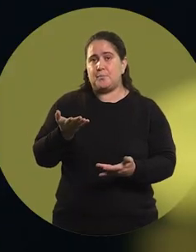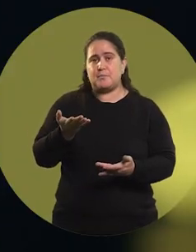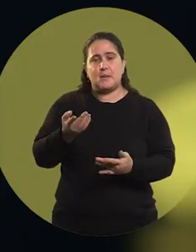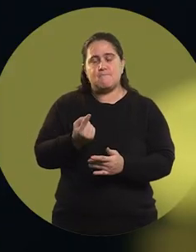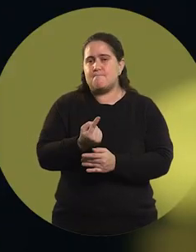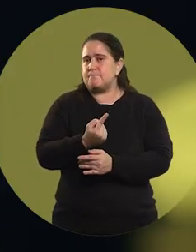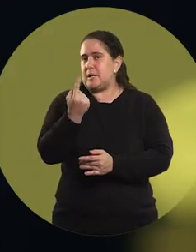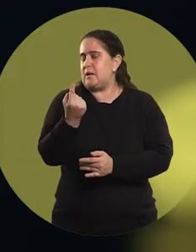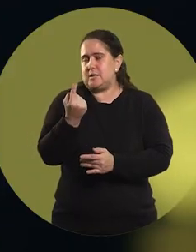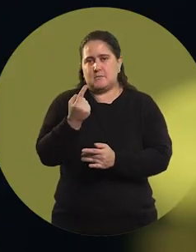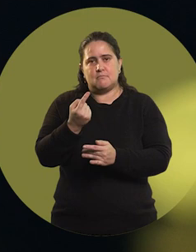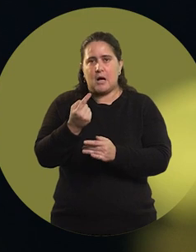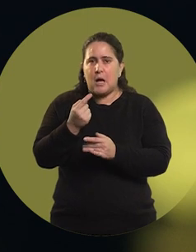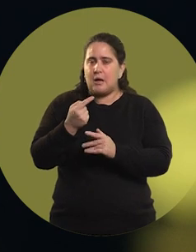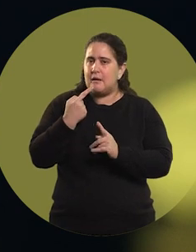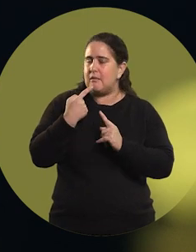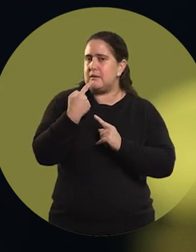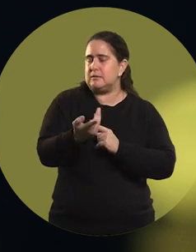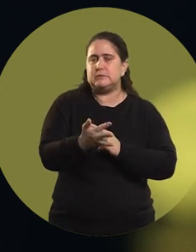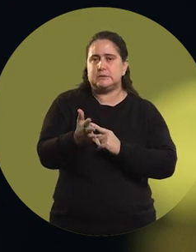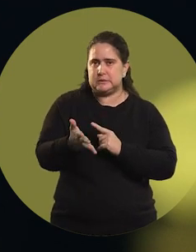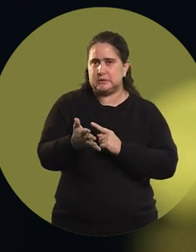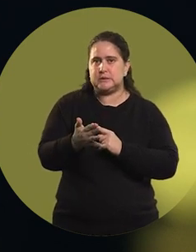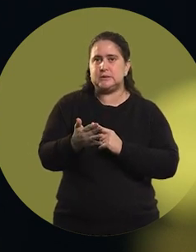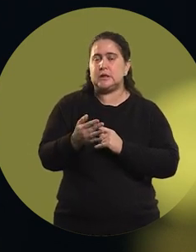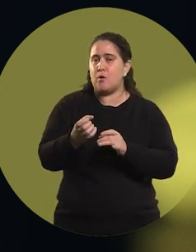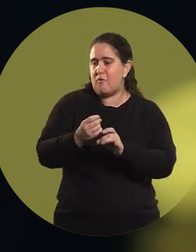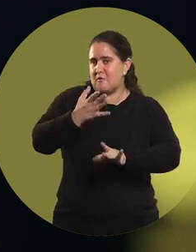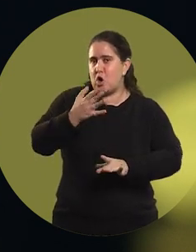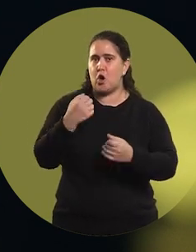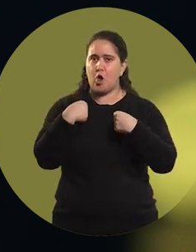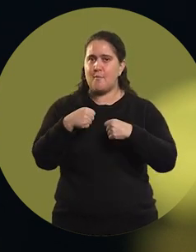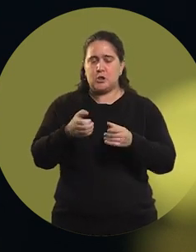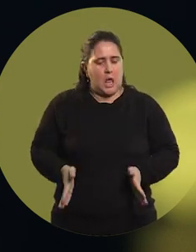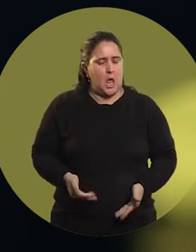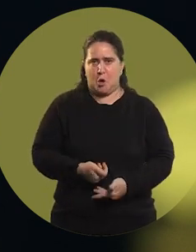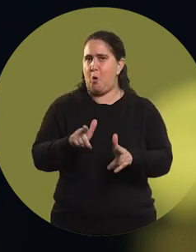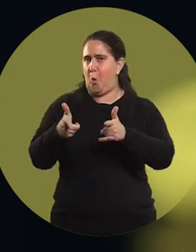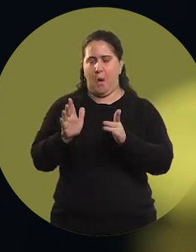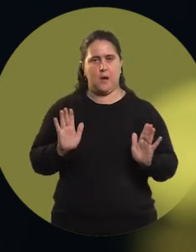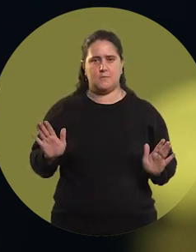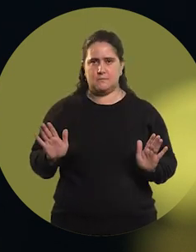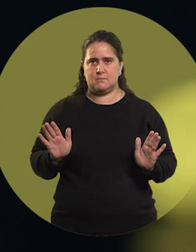one of the main messages is that professions and sports are genderless.